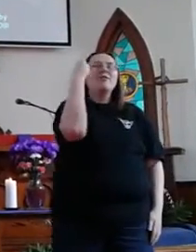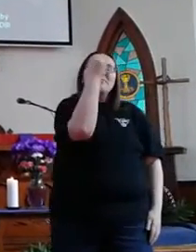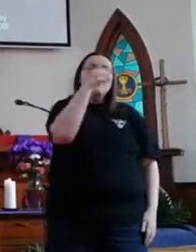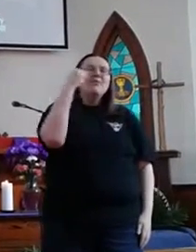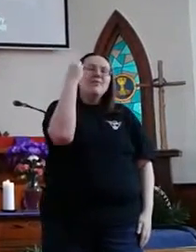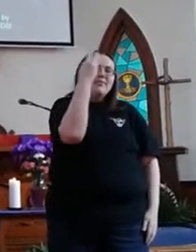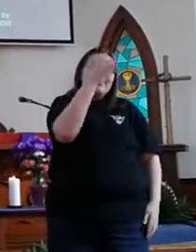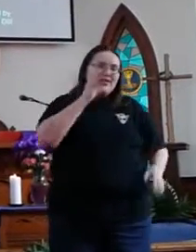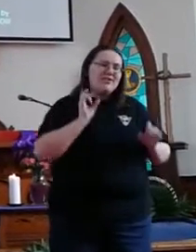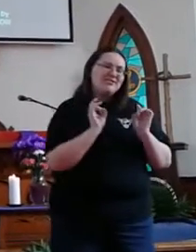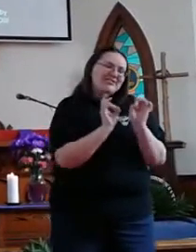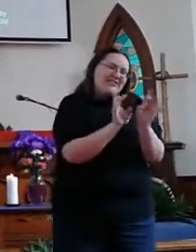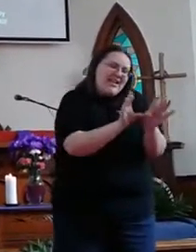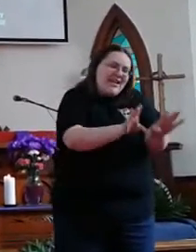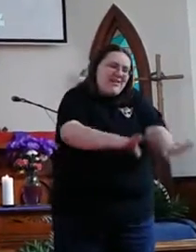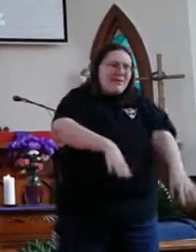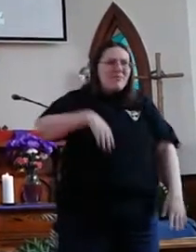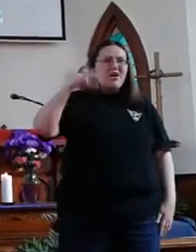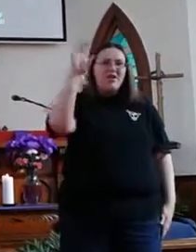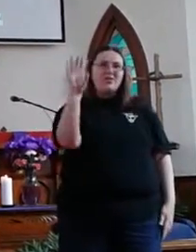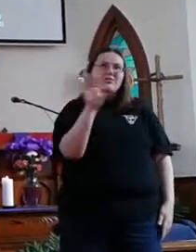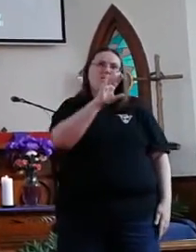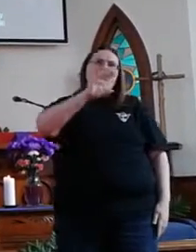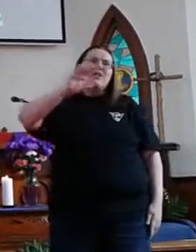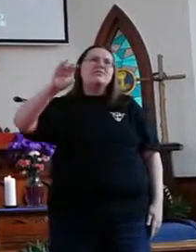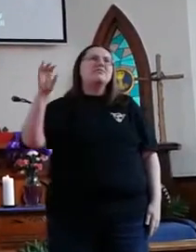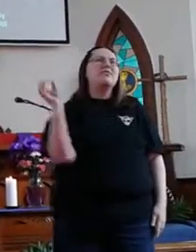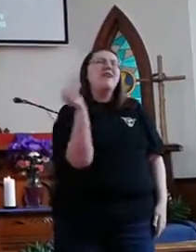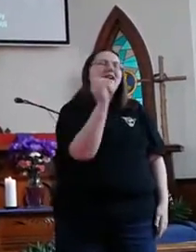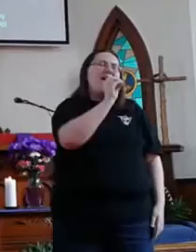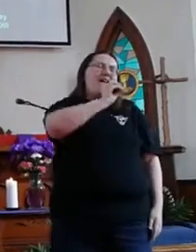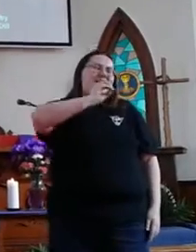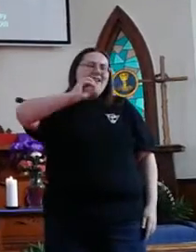For the beautiful terrible cross